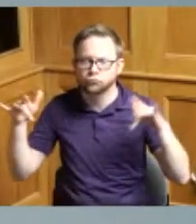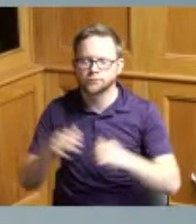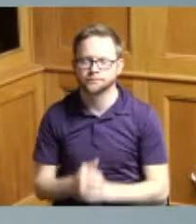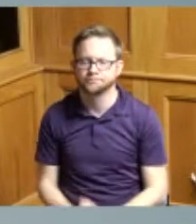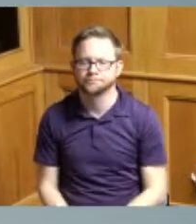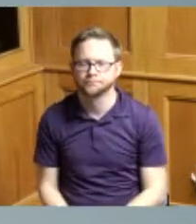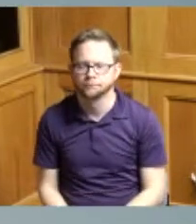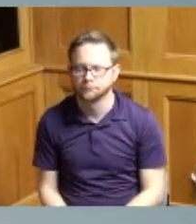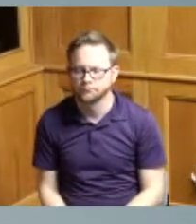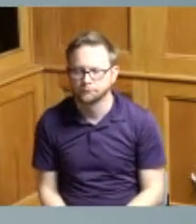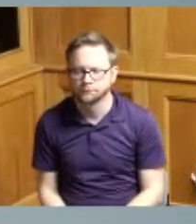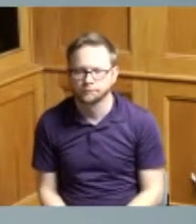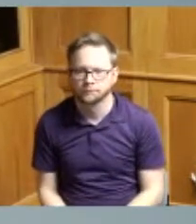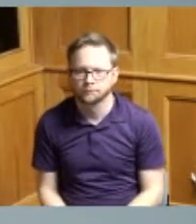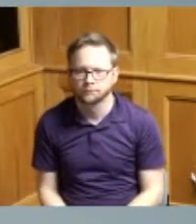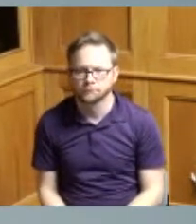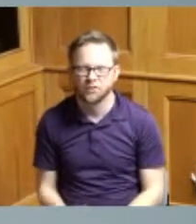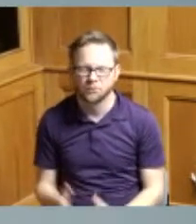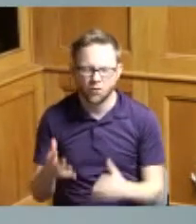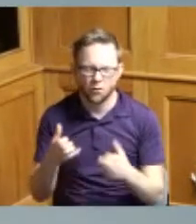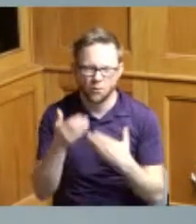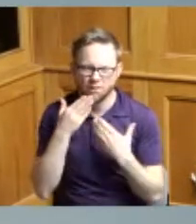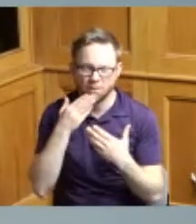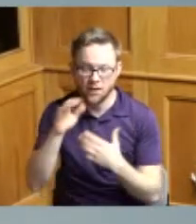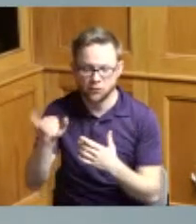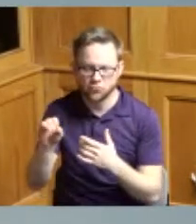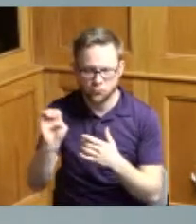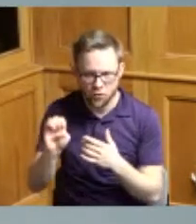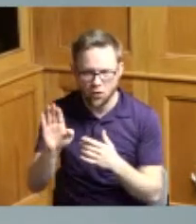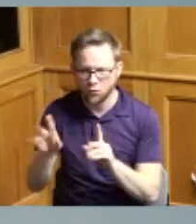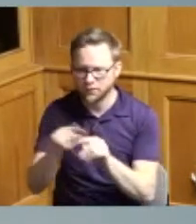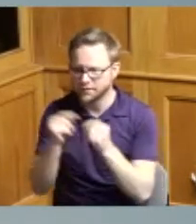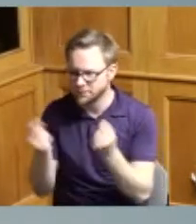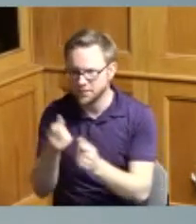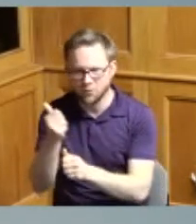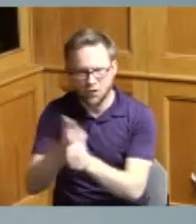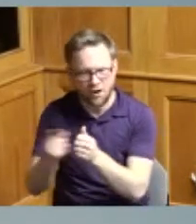so I just want to thank Joe and his team for for for all of their hard work throughout the year